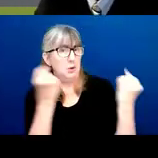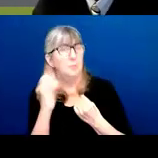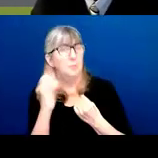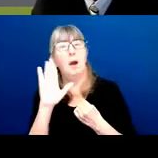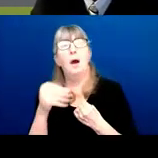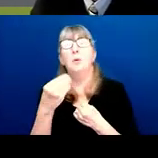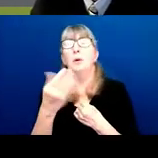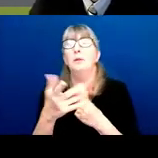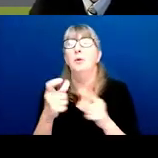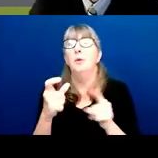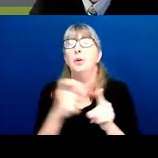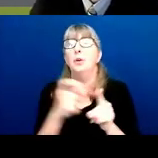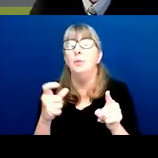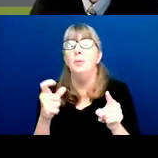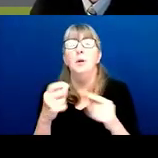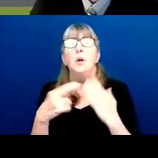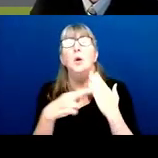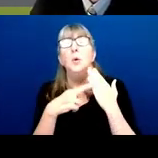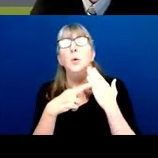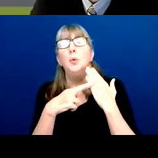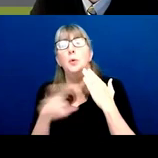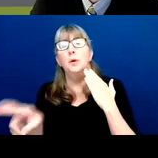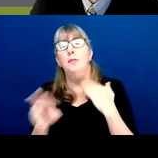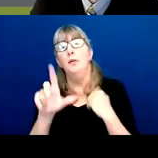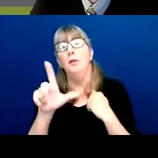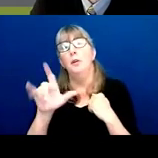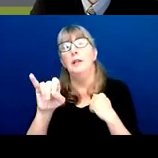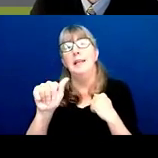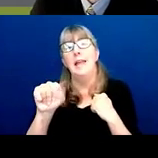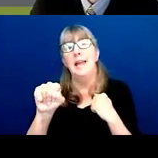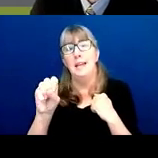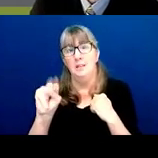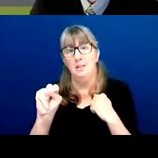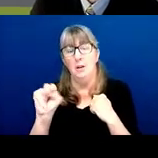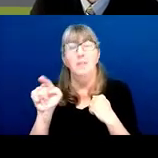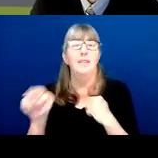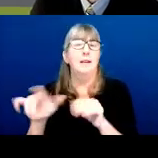it is referral liaison, that's the group that they will work with.